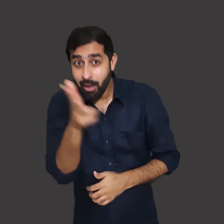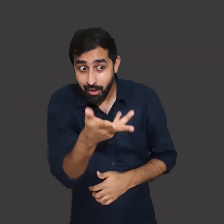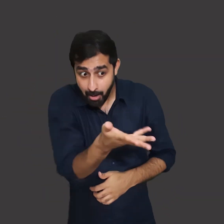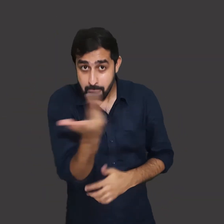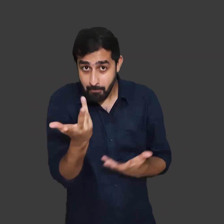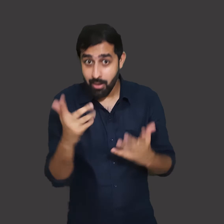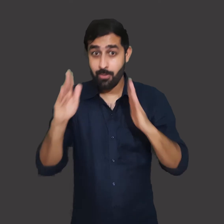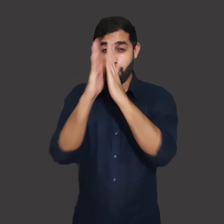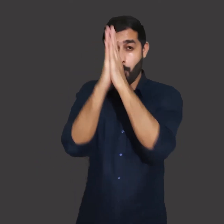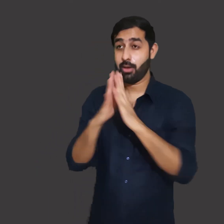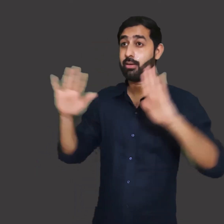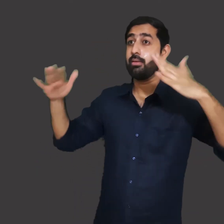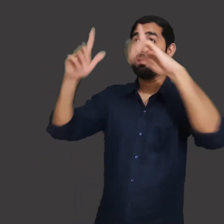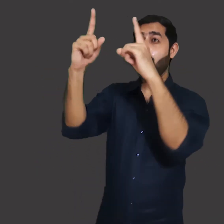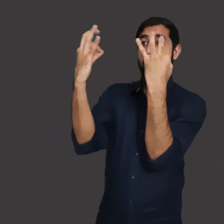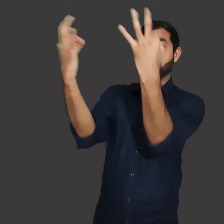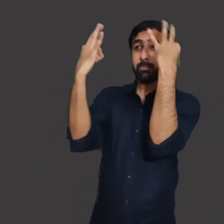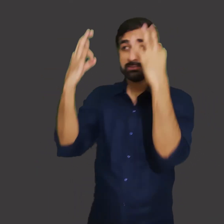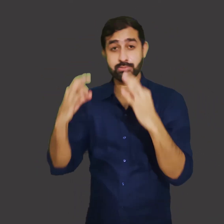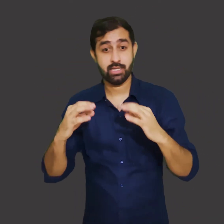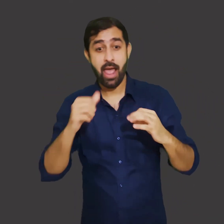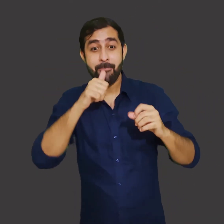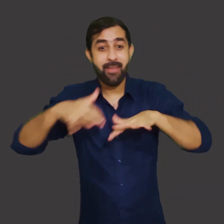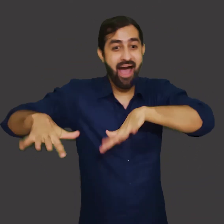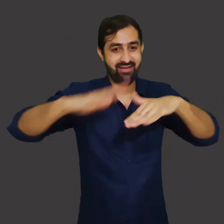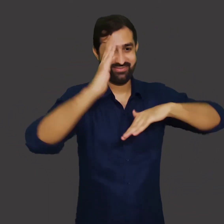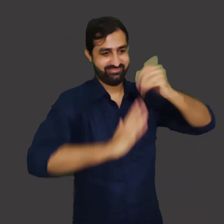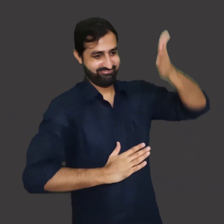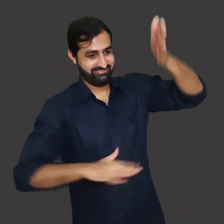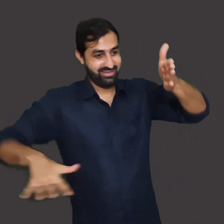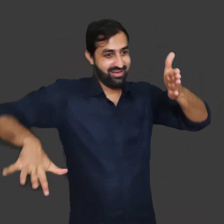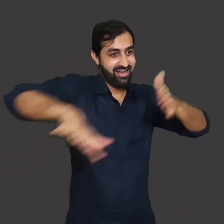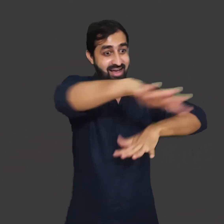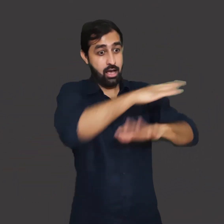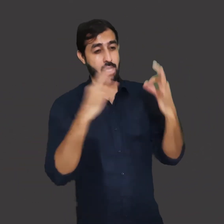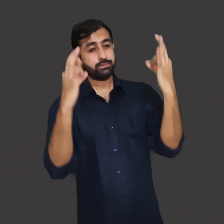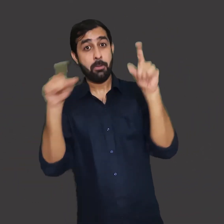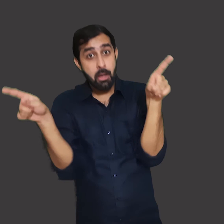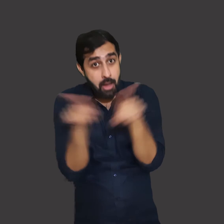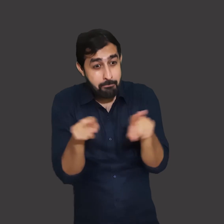Arundhati Roy did not believe in this statement that dams are the temples